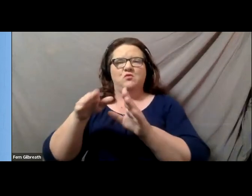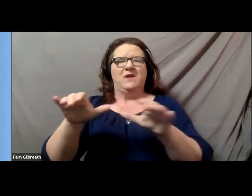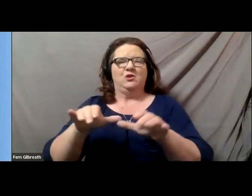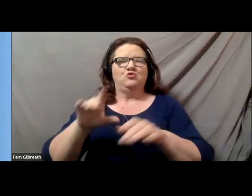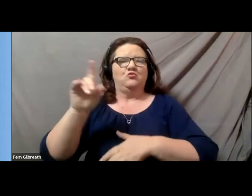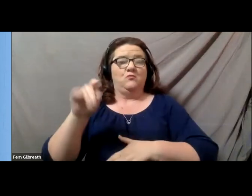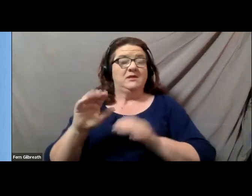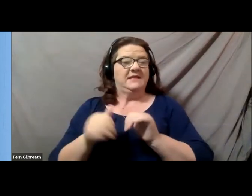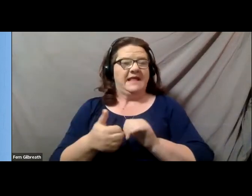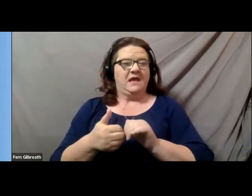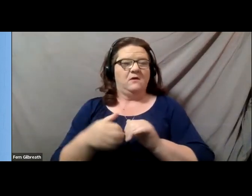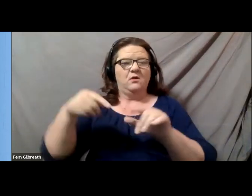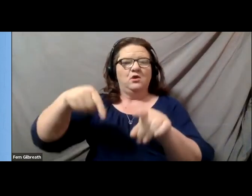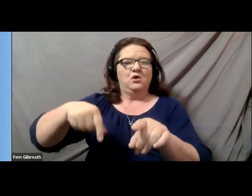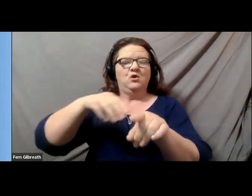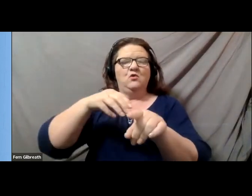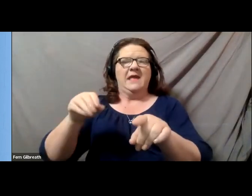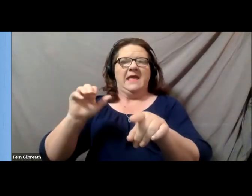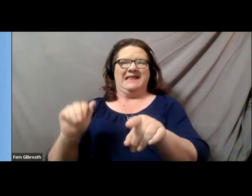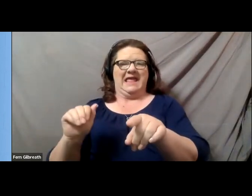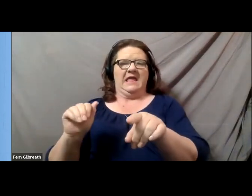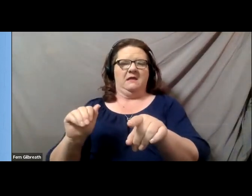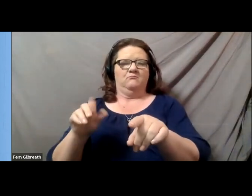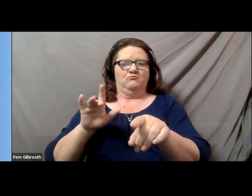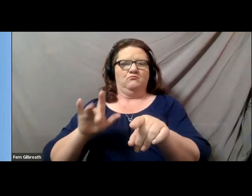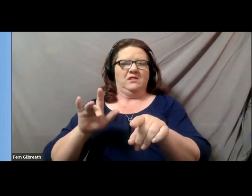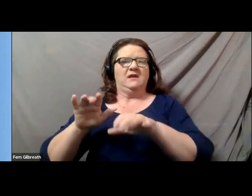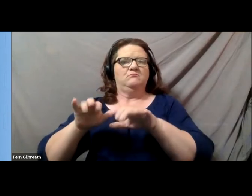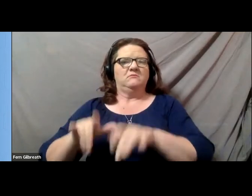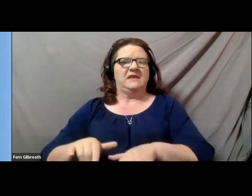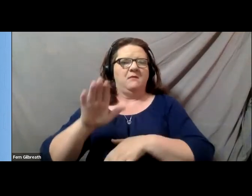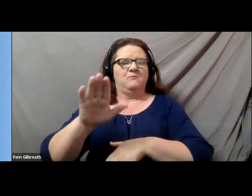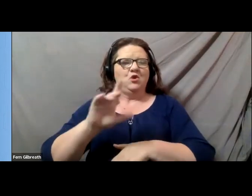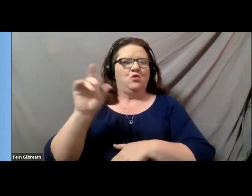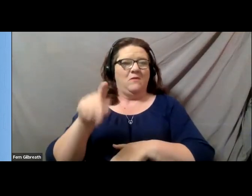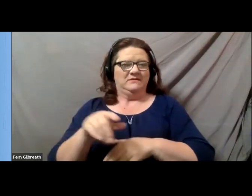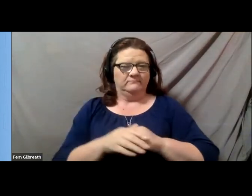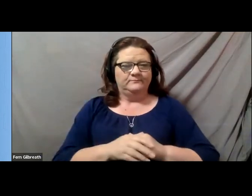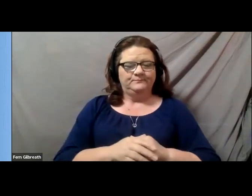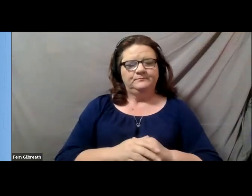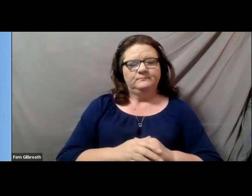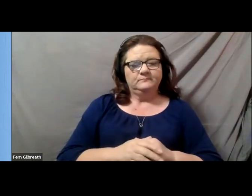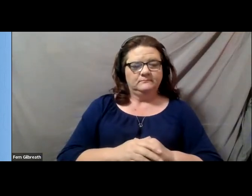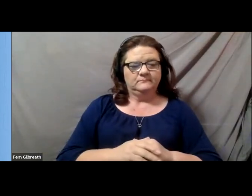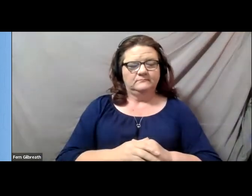and that would be by selecting the Q and A button at the bottom of your Zoom screen.